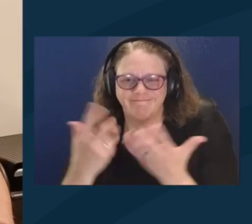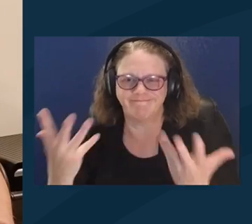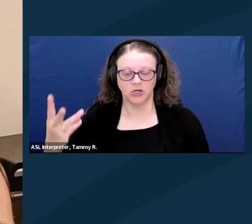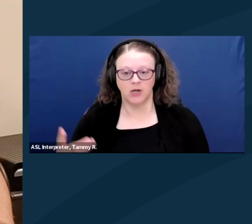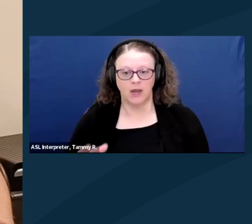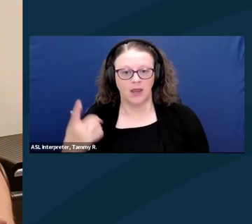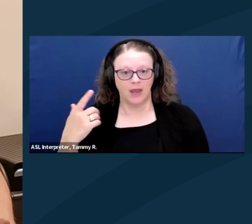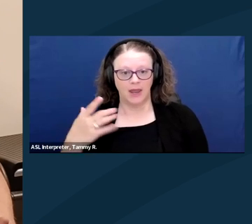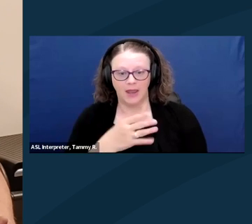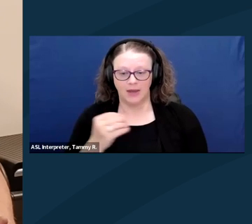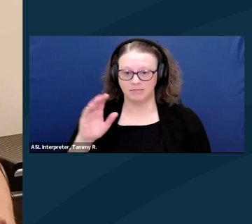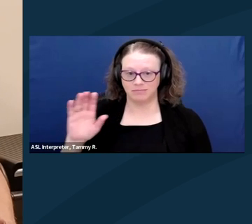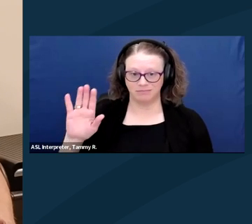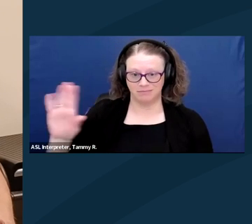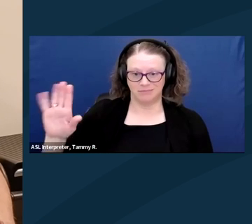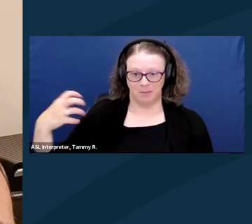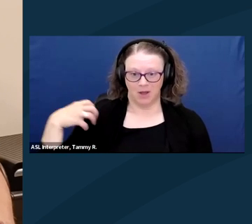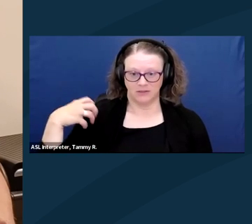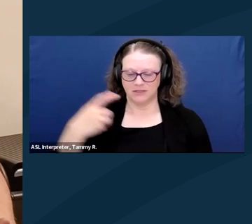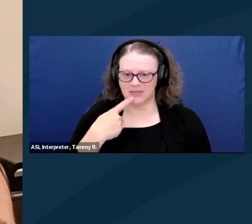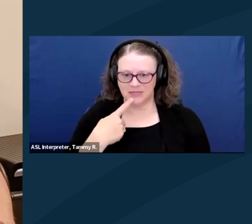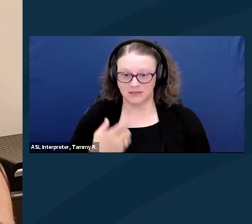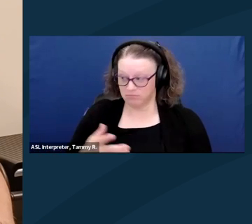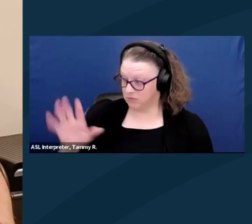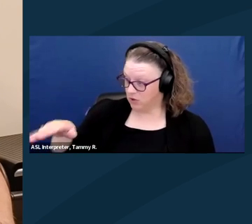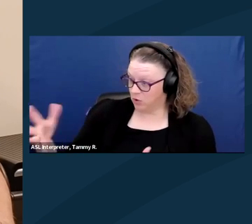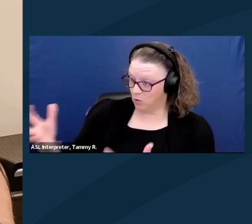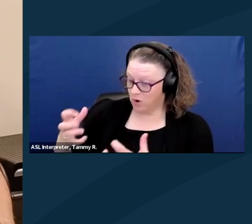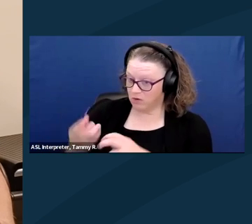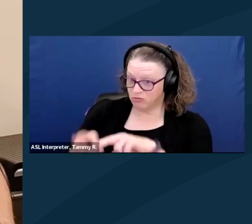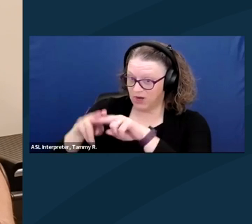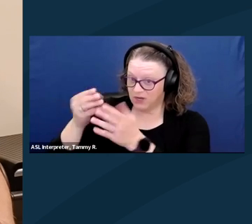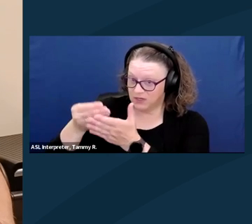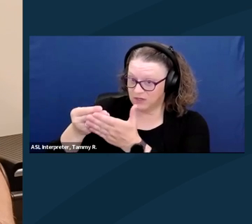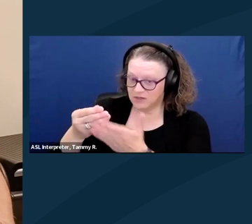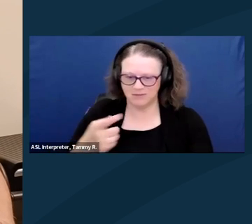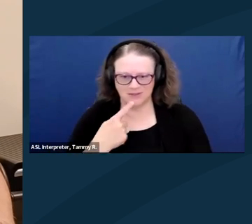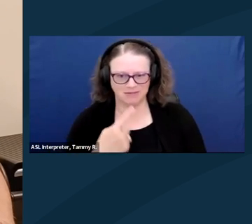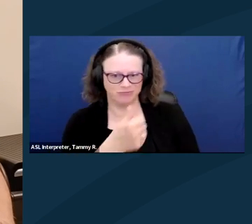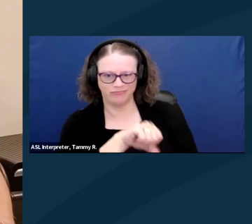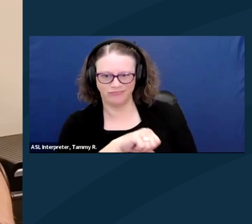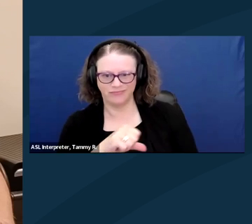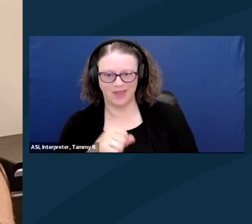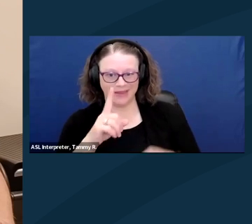His bosses would ask him, "Hey, do you want a raise?" And would have to kind of like turn it down, and say, "I can't do that,